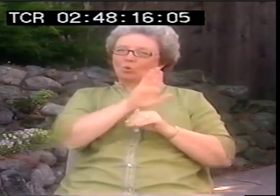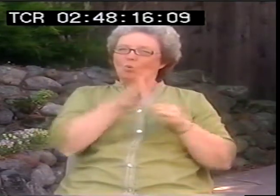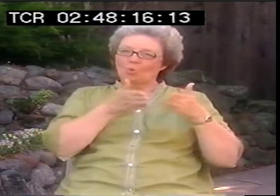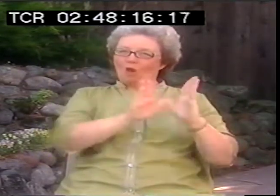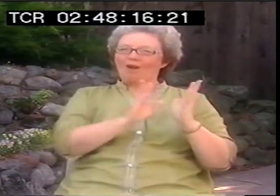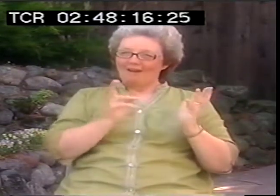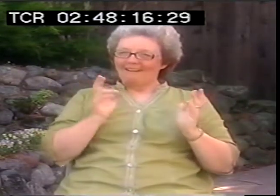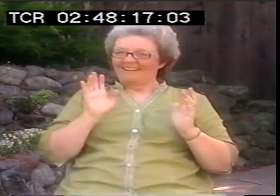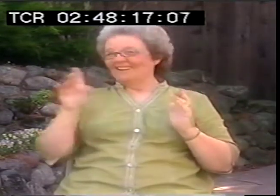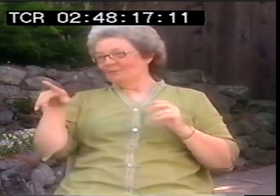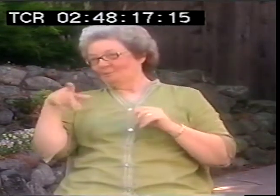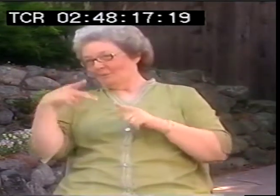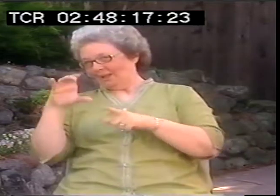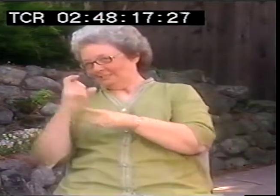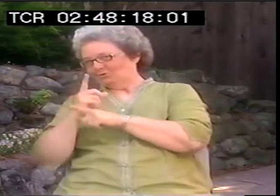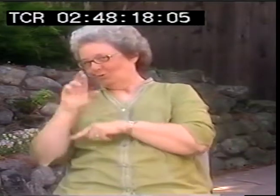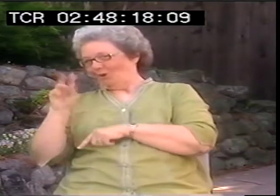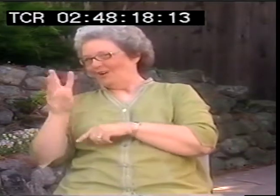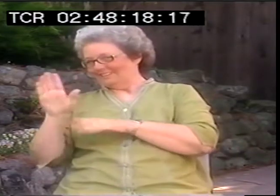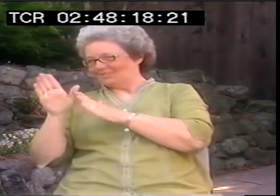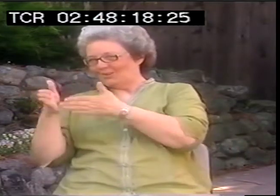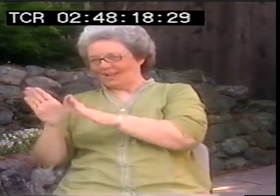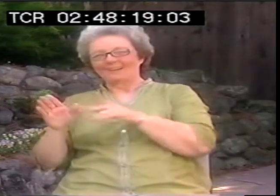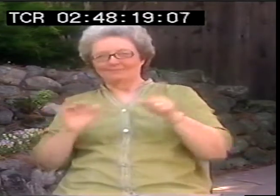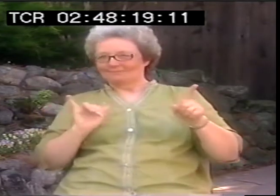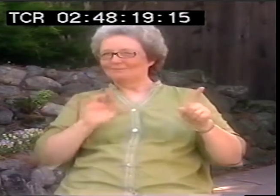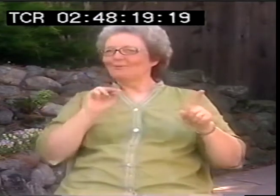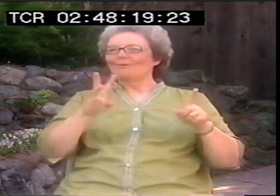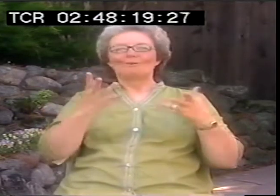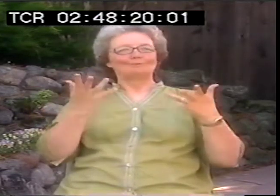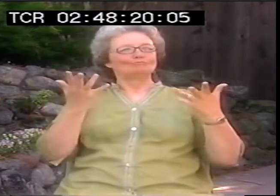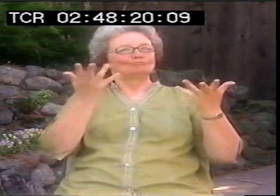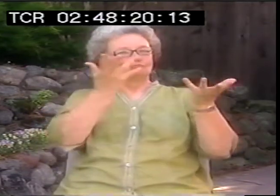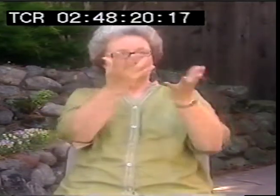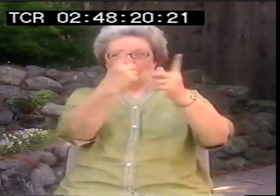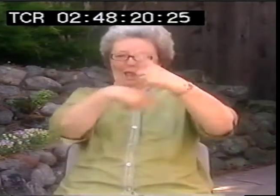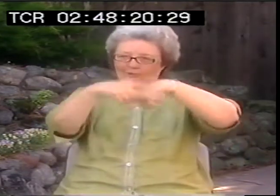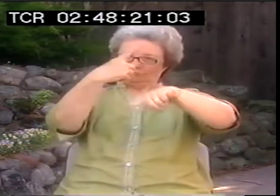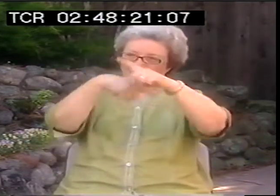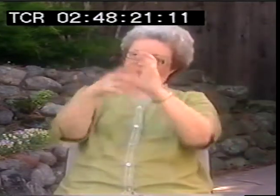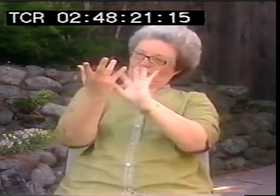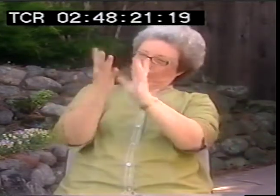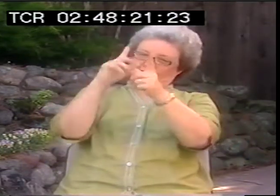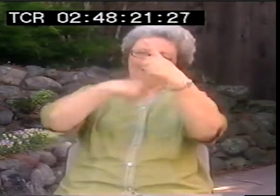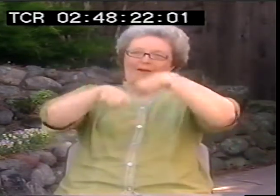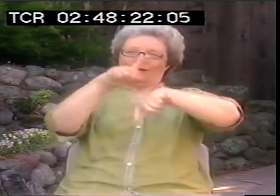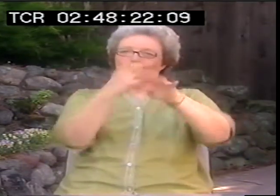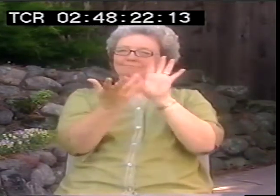But Valli had none of that, he was raw and did things in his own way. Peter was what I would call raw as well,